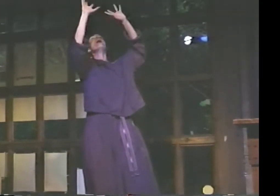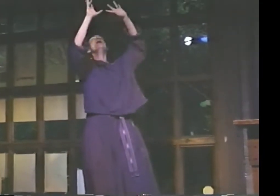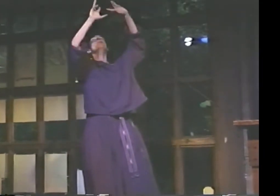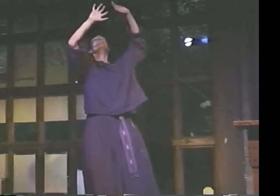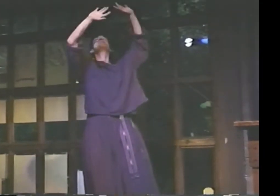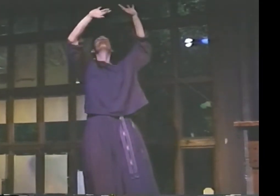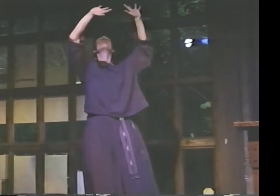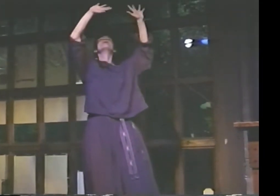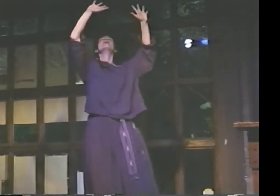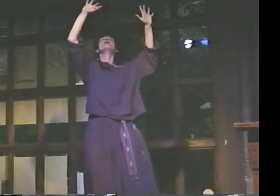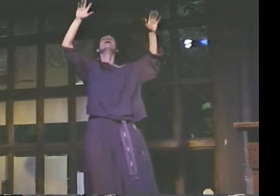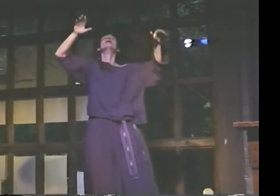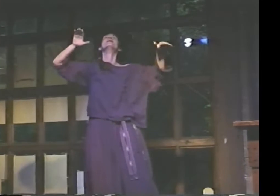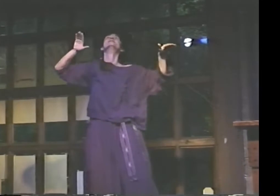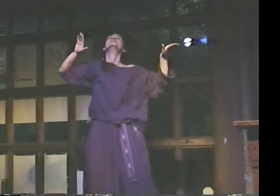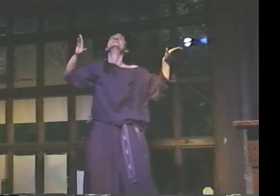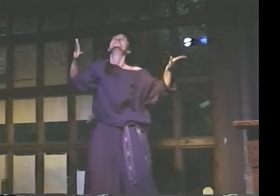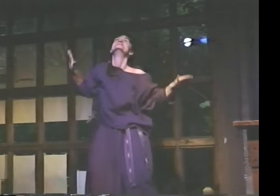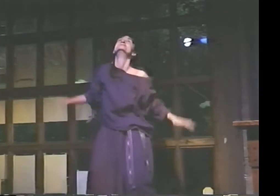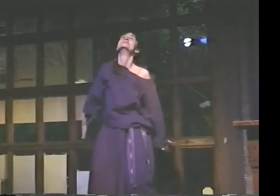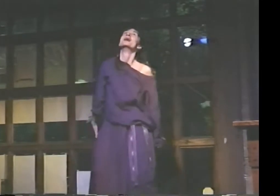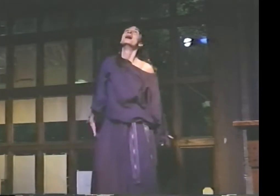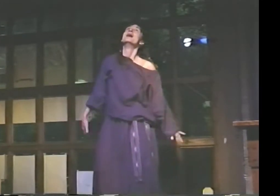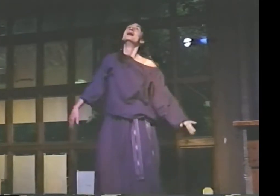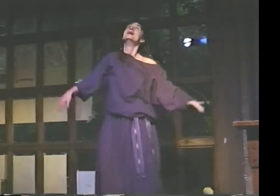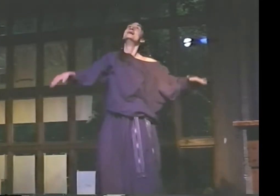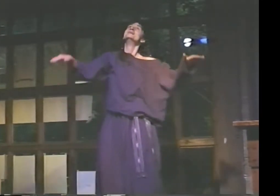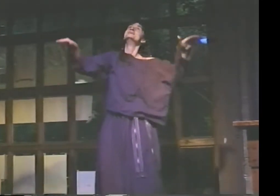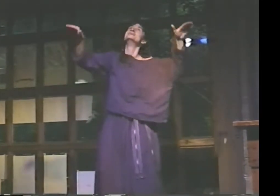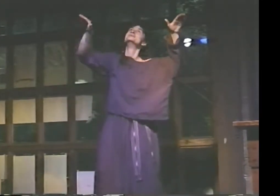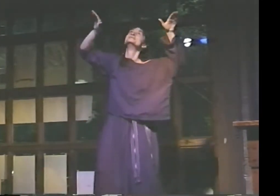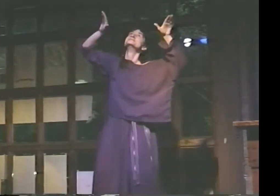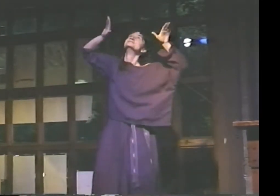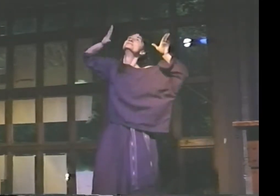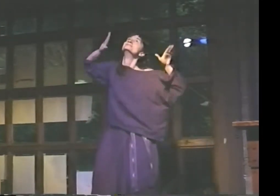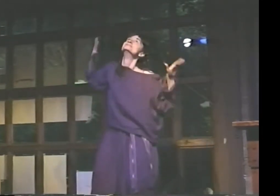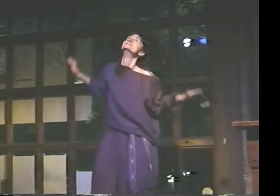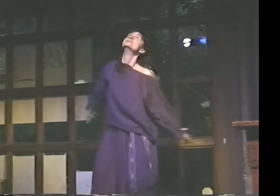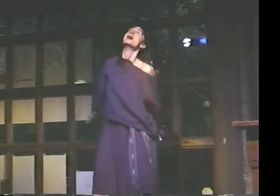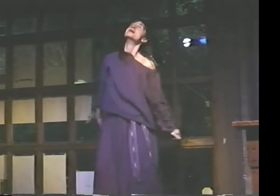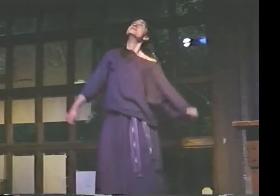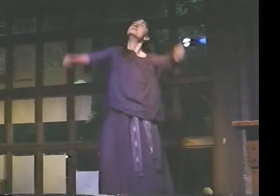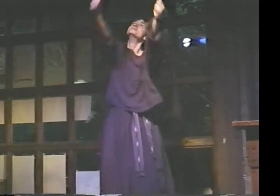"BACK TO THE COLORS. AHH.